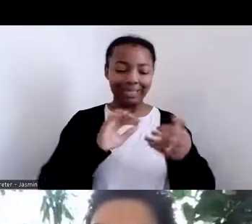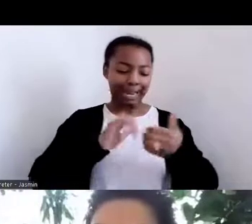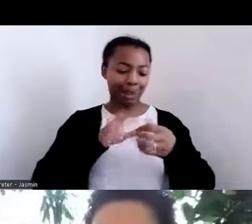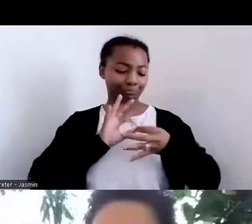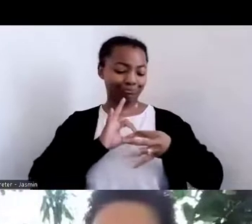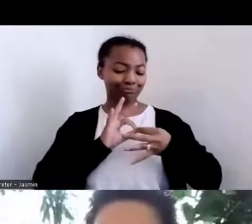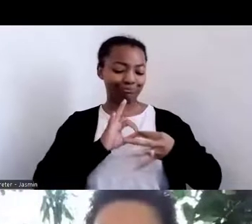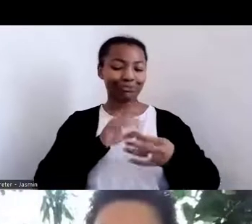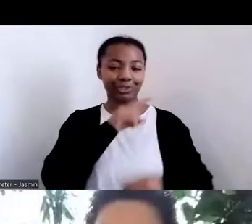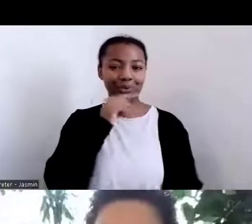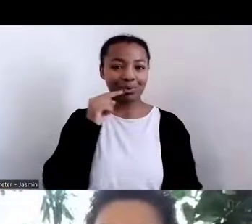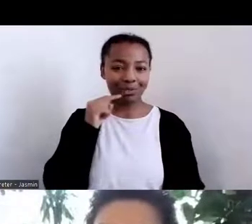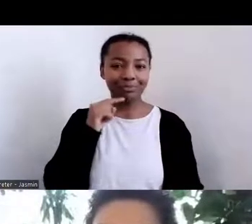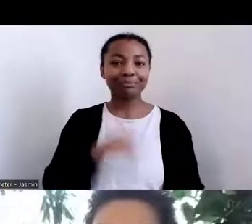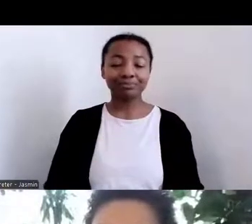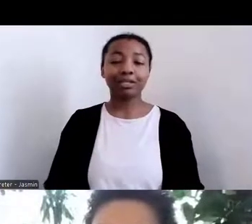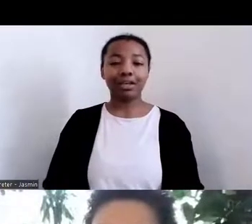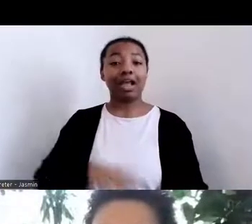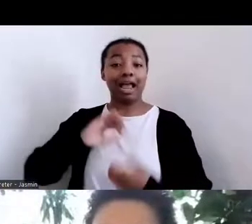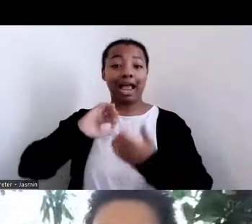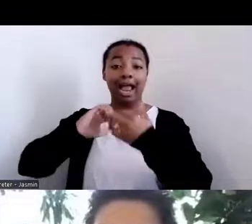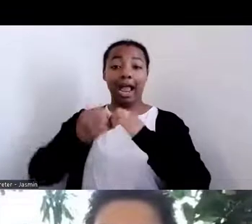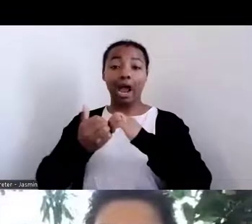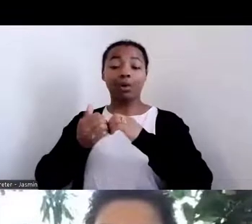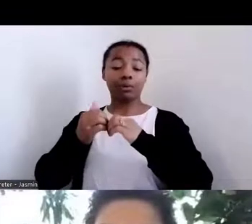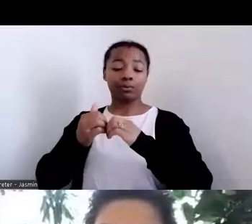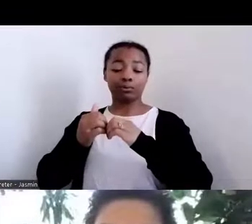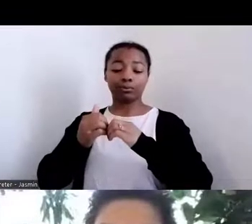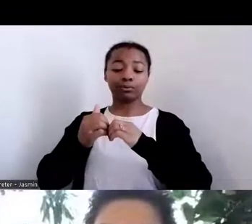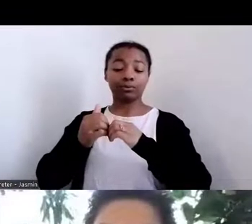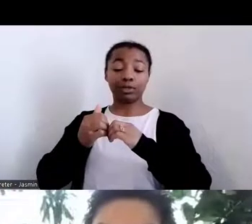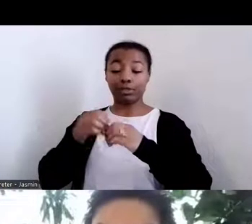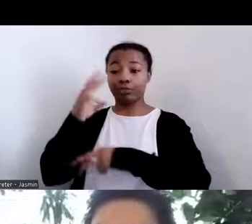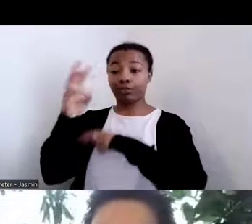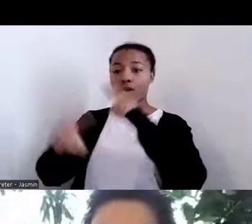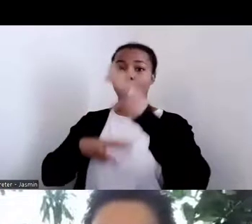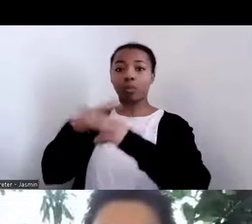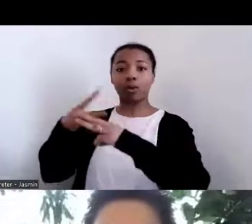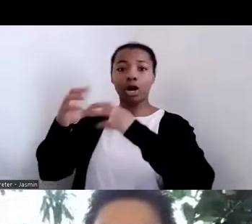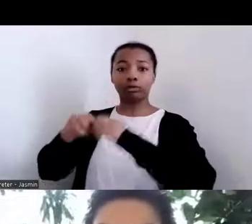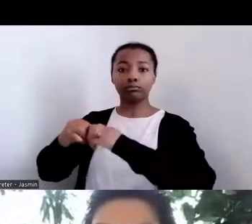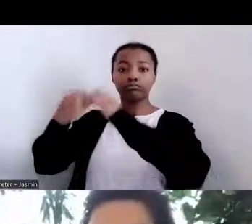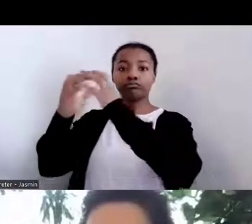creation stories as we think about the precious life of the